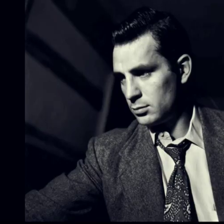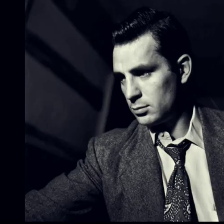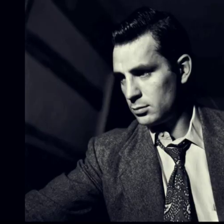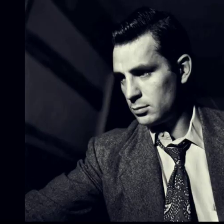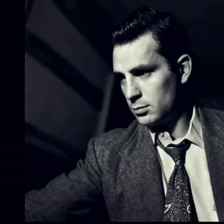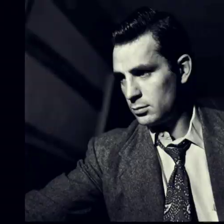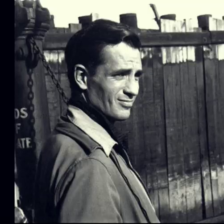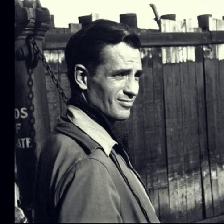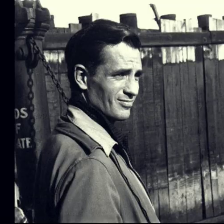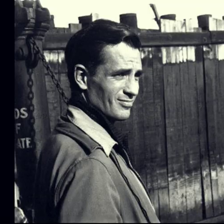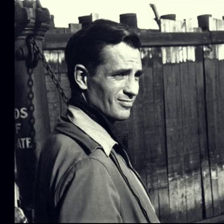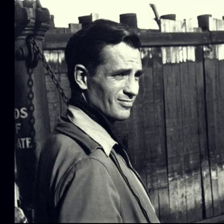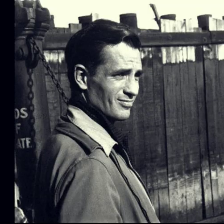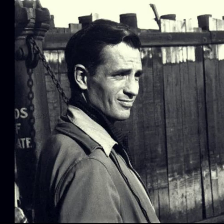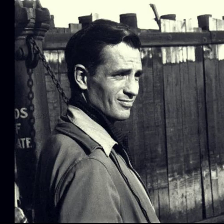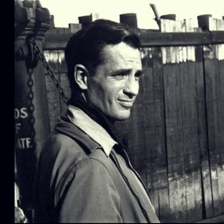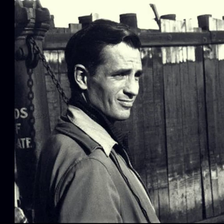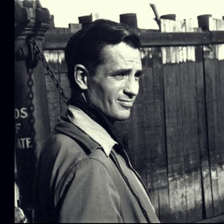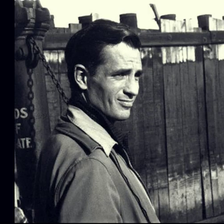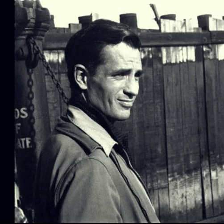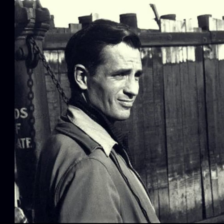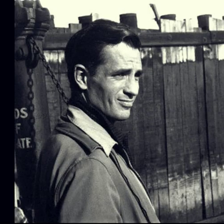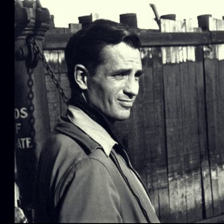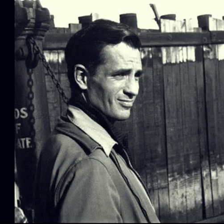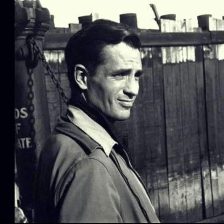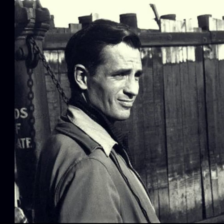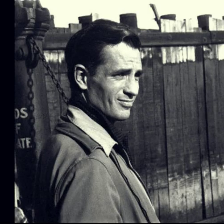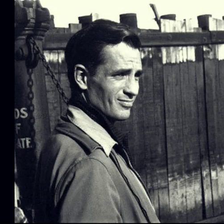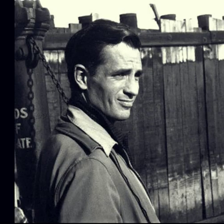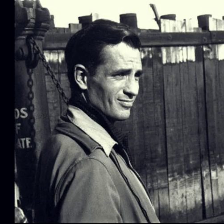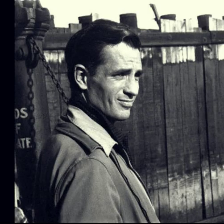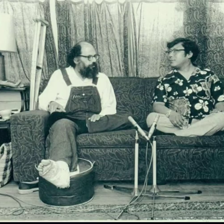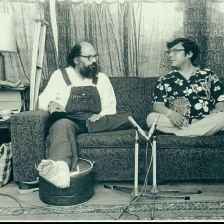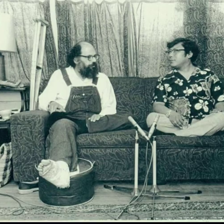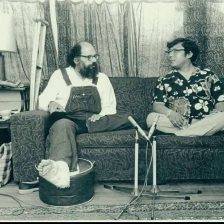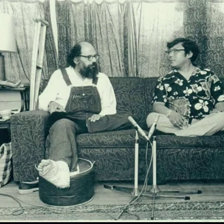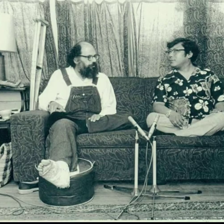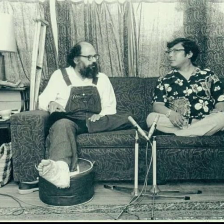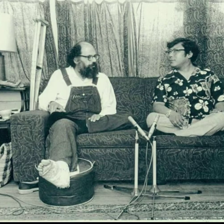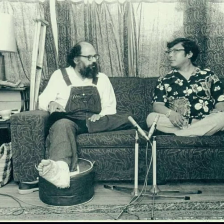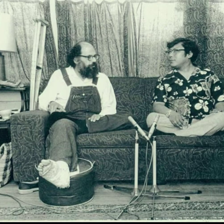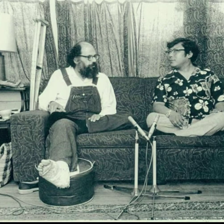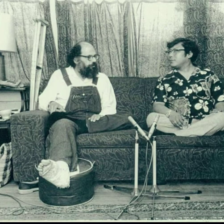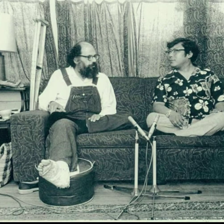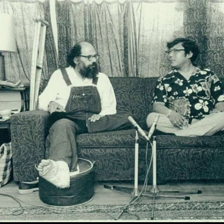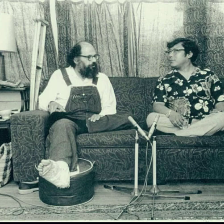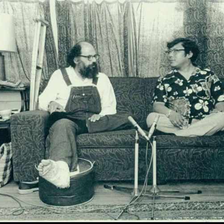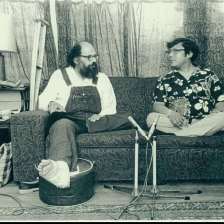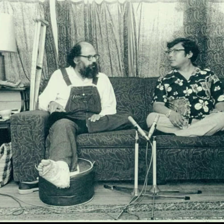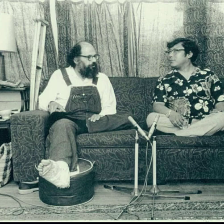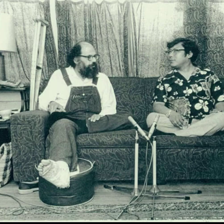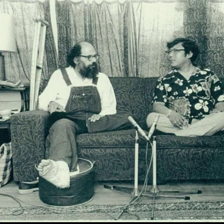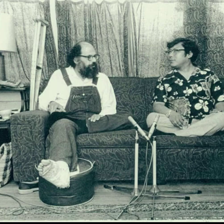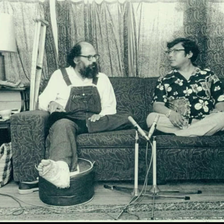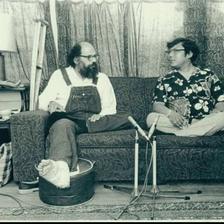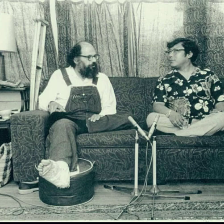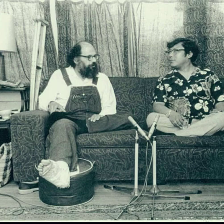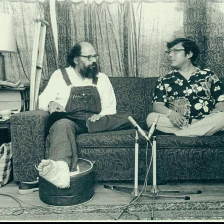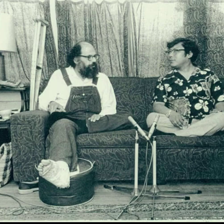was founded in 1974 in Boulder, Colorado. Allen was a disciple of Trungpa Rinpoche.